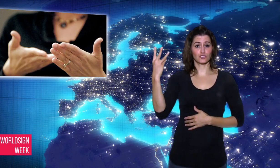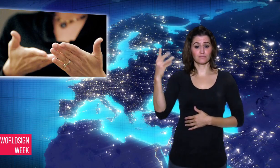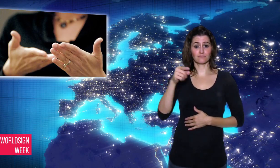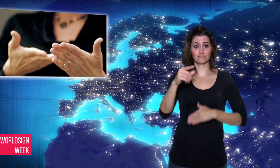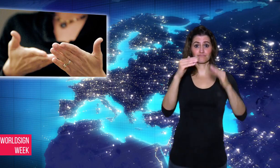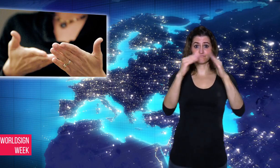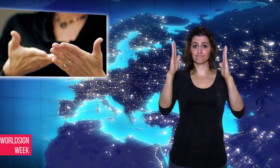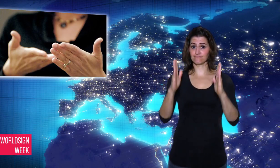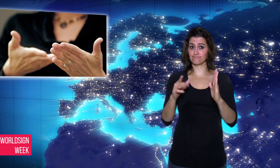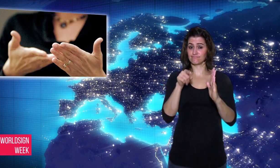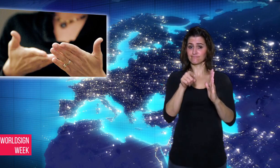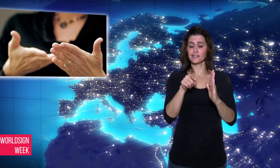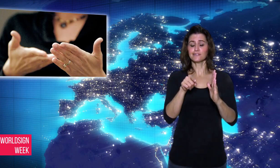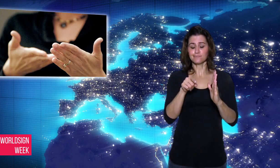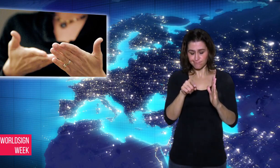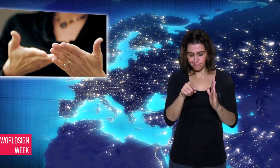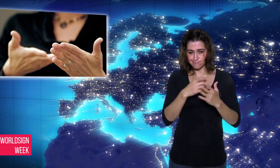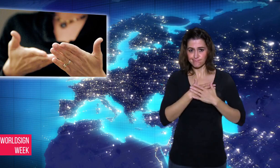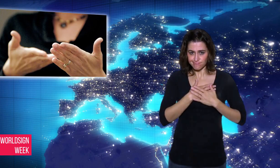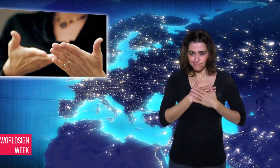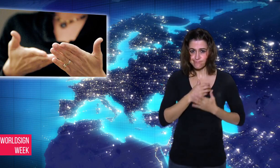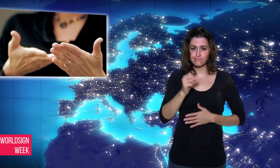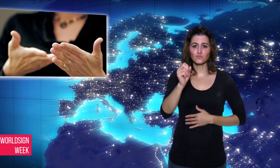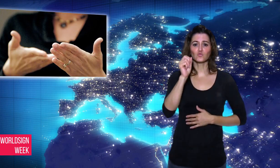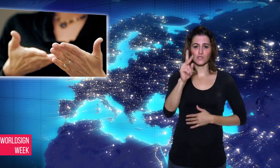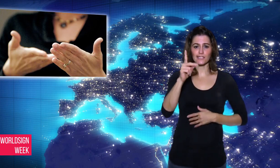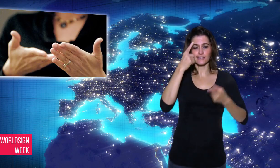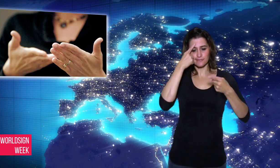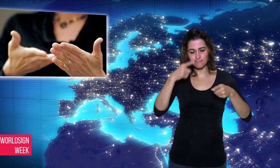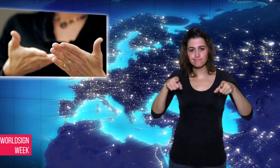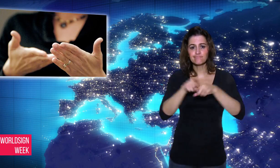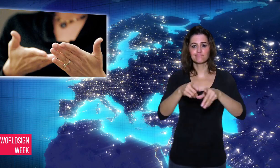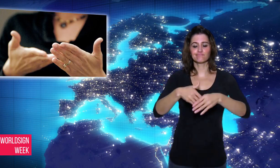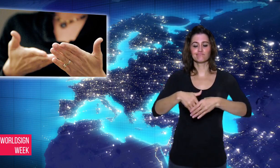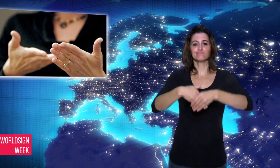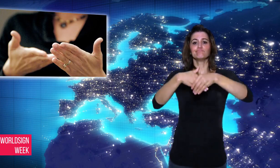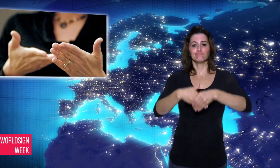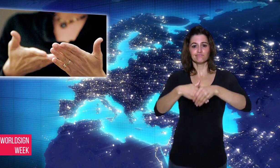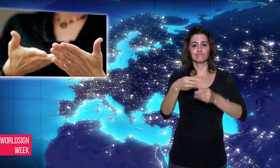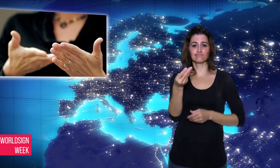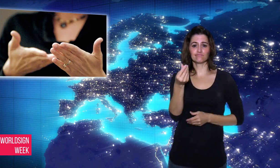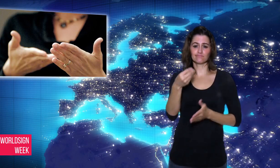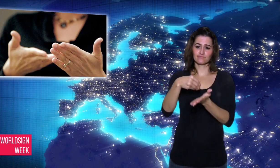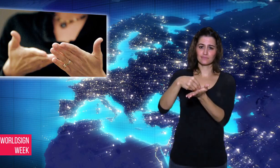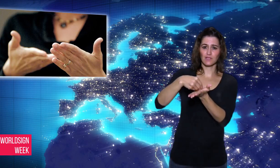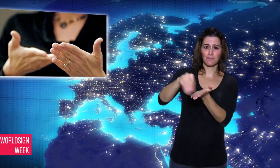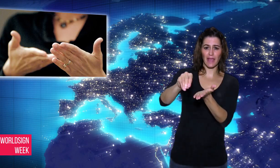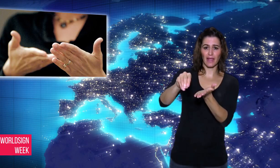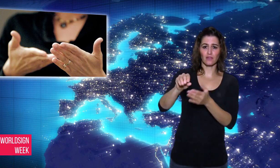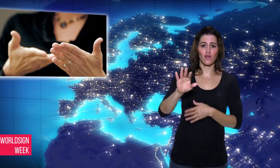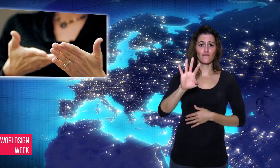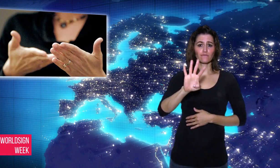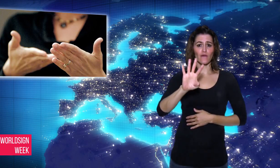Washington, has agreed to pay $45,000 USD over